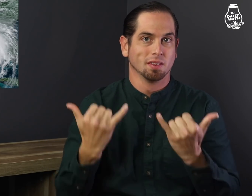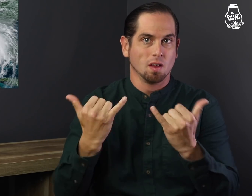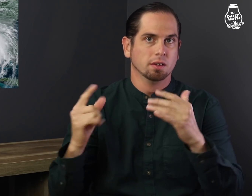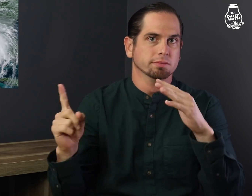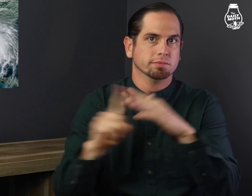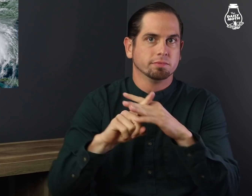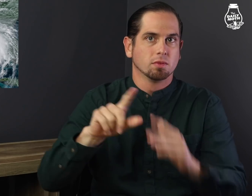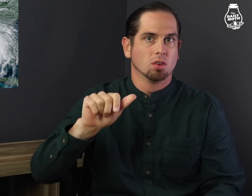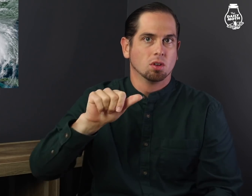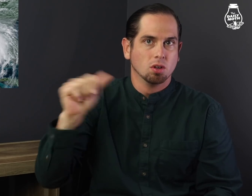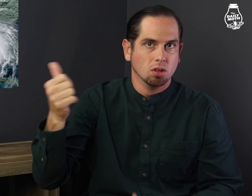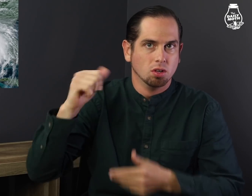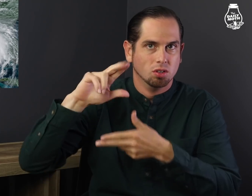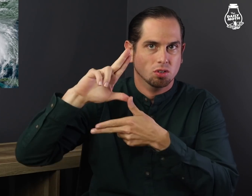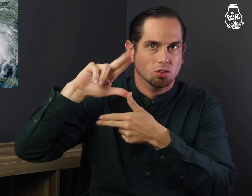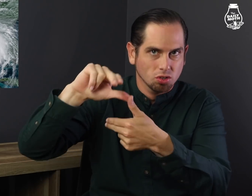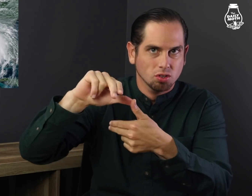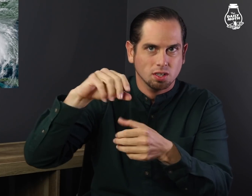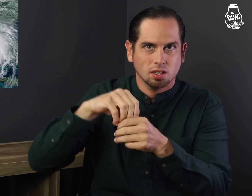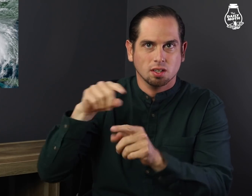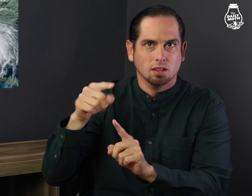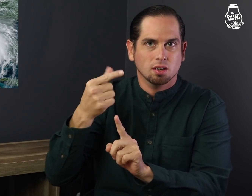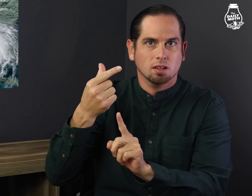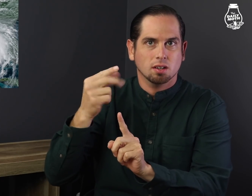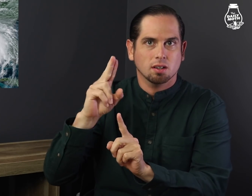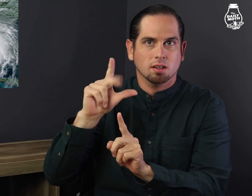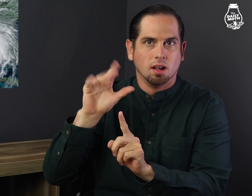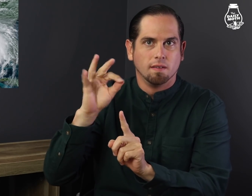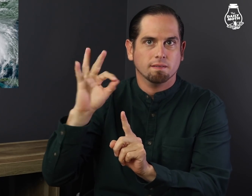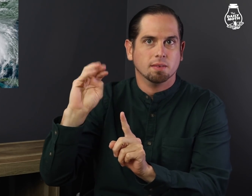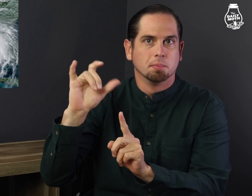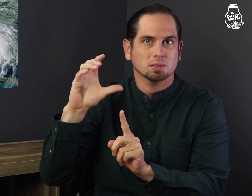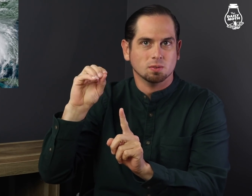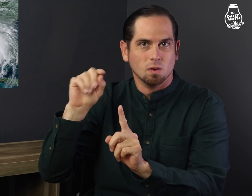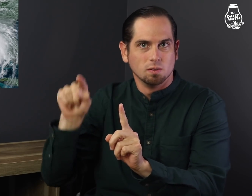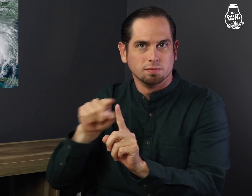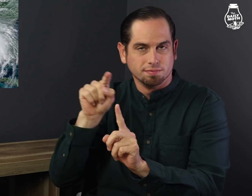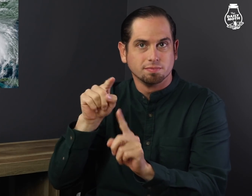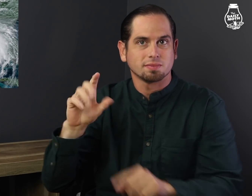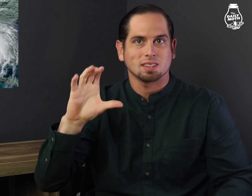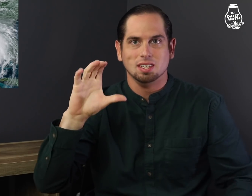There is another hurricane in the Gulf of Mexico,